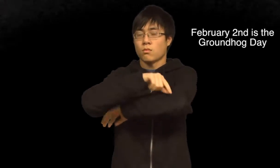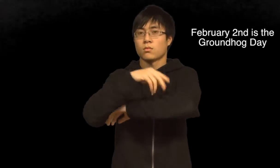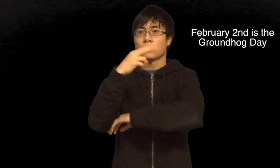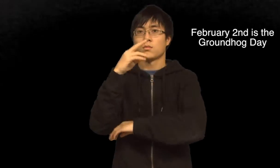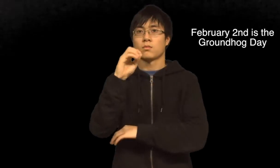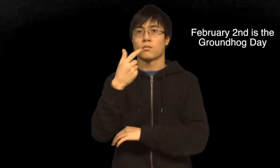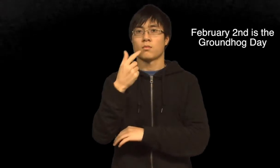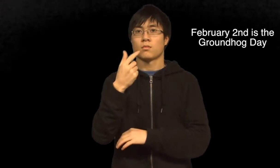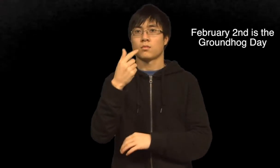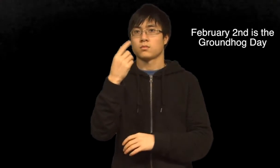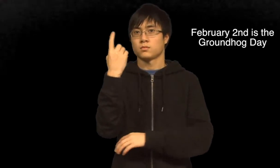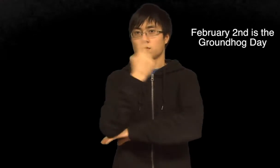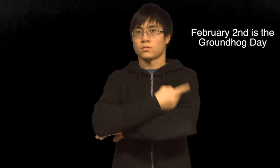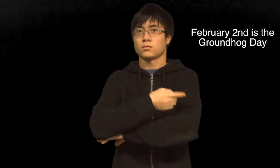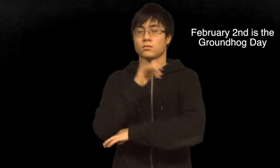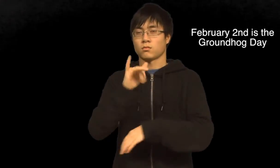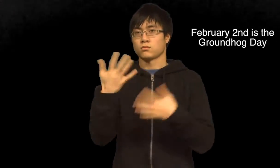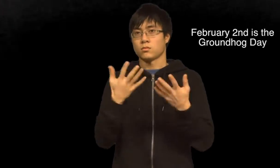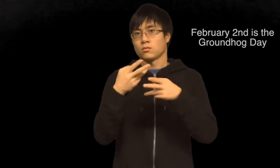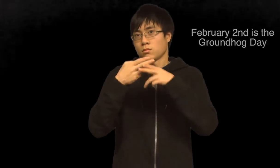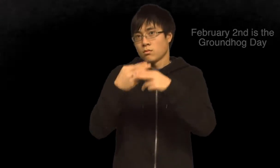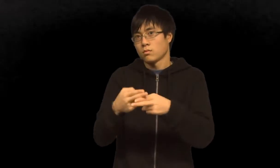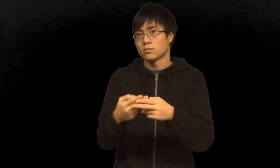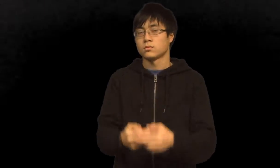Groundhog Day, that's what it's called.